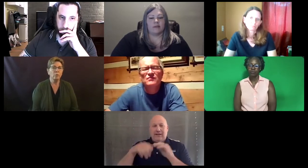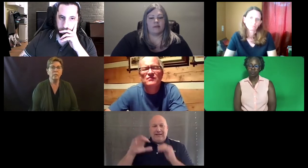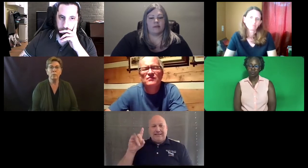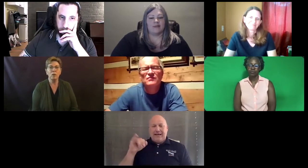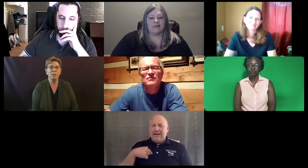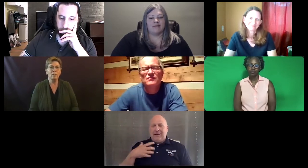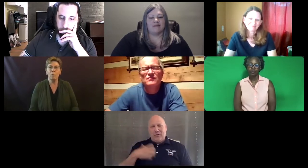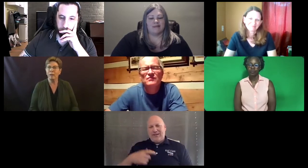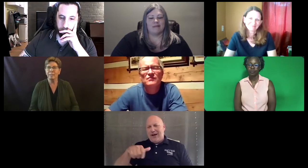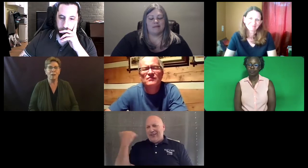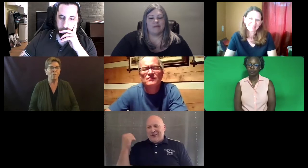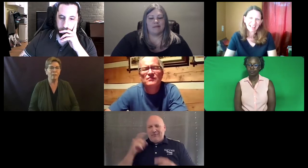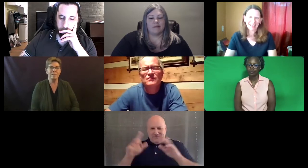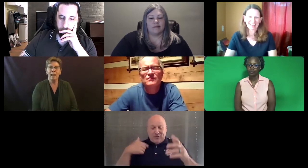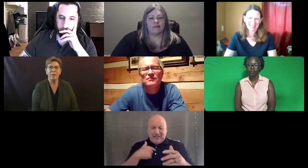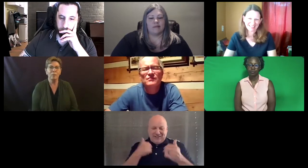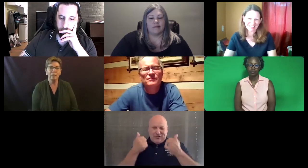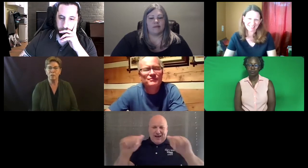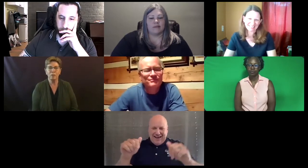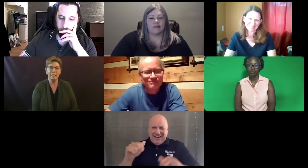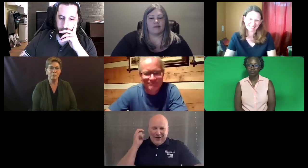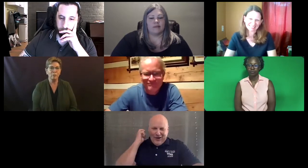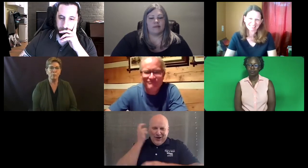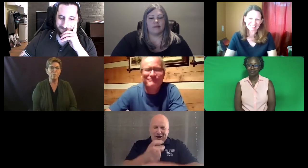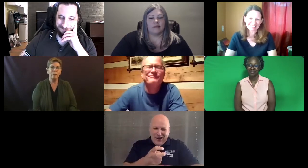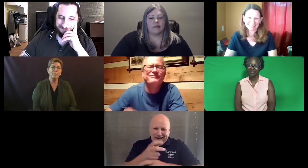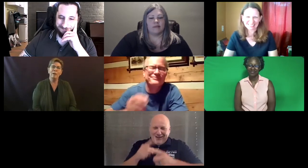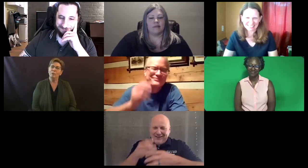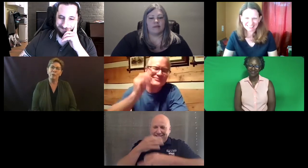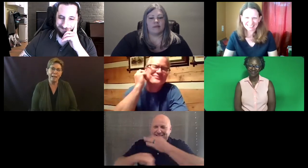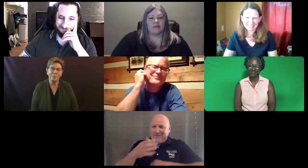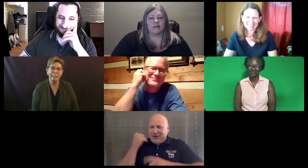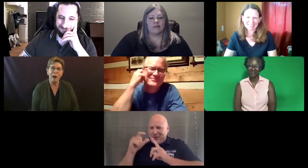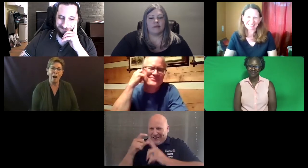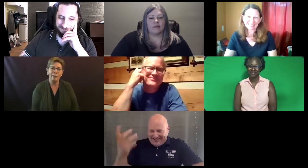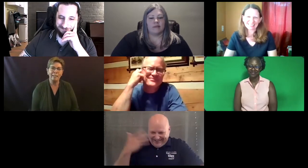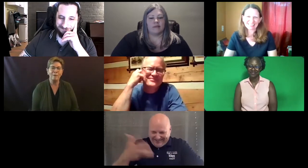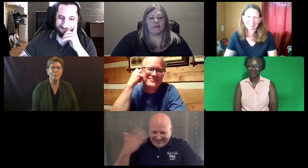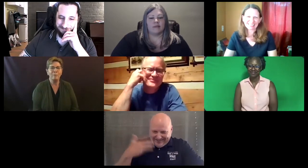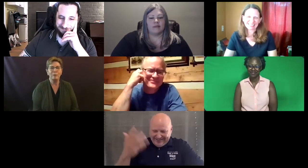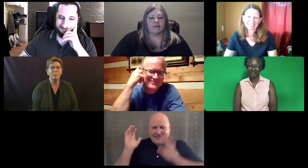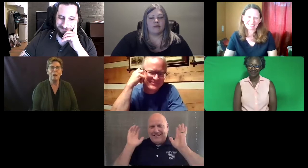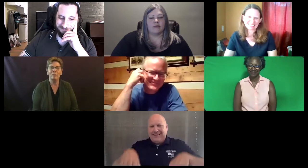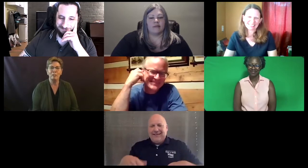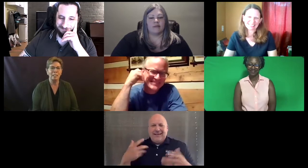And it was hard to know what to call us. But we tried to come up with a better terminology.